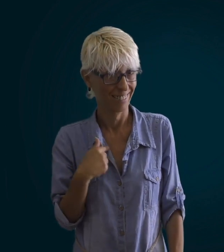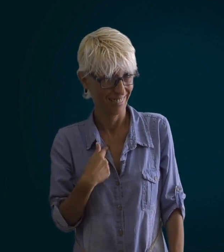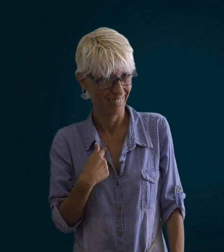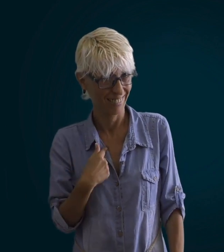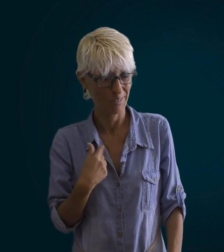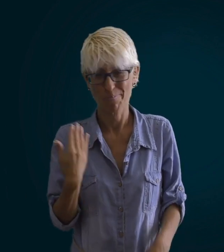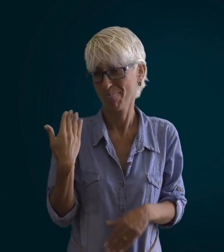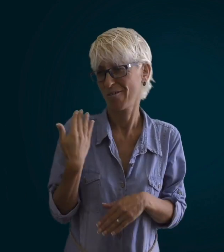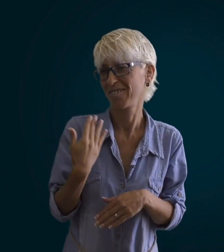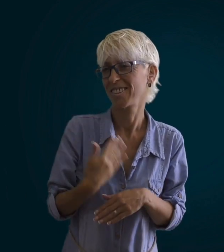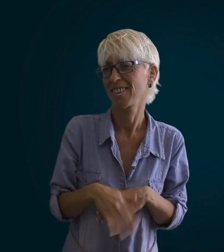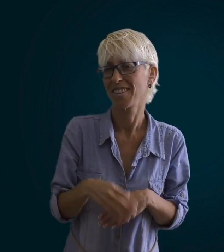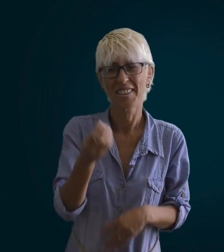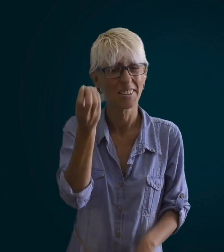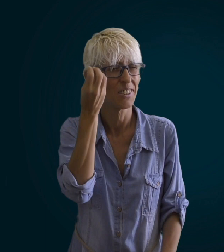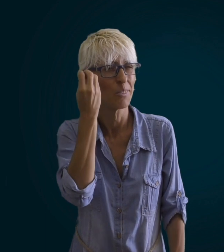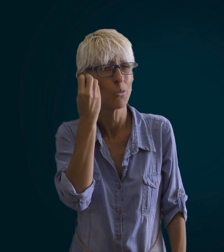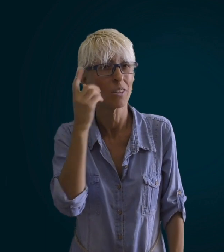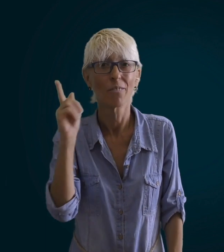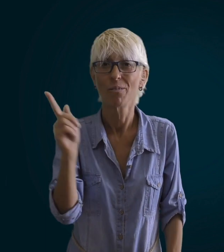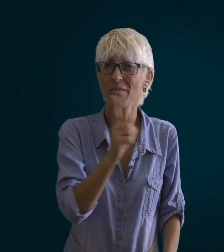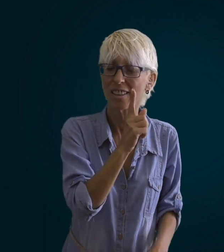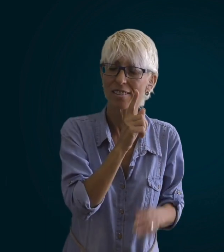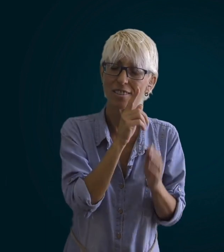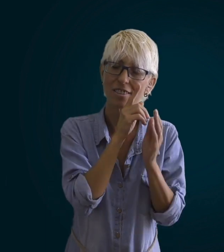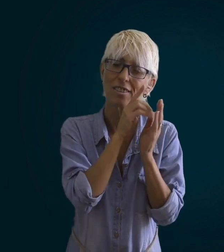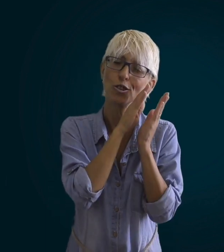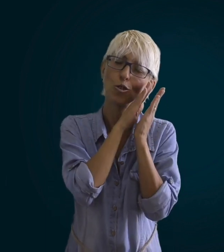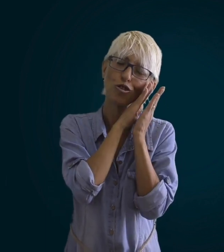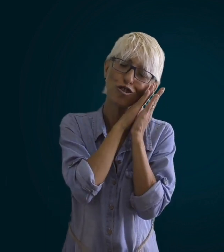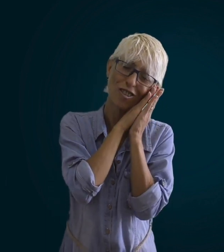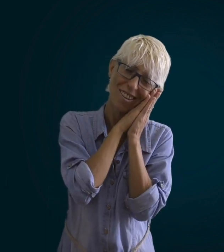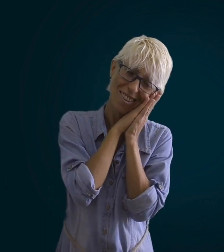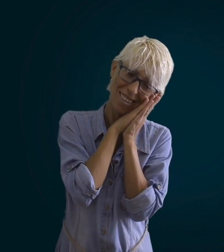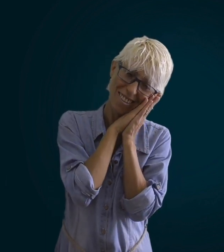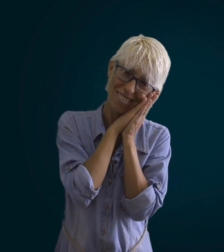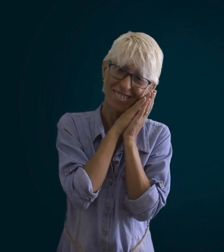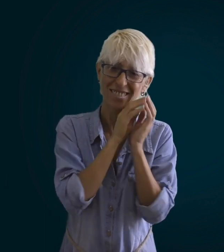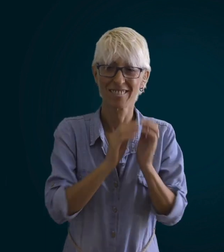i'm quit studying and sleeping